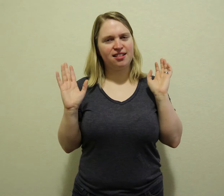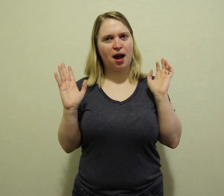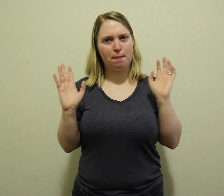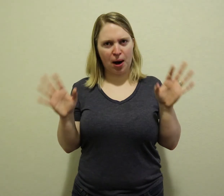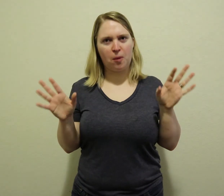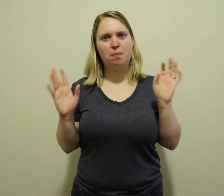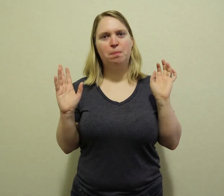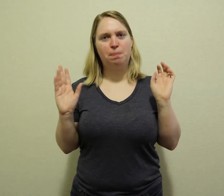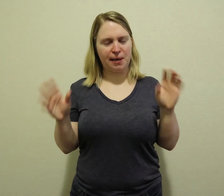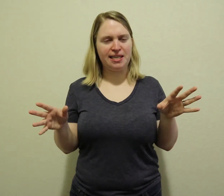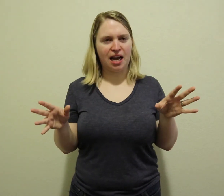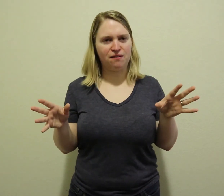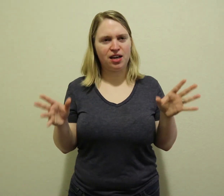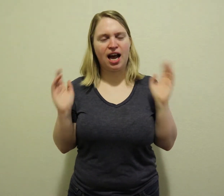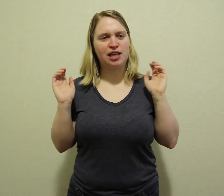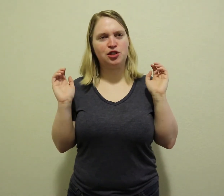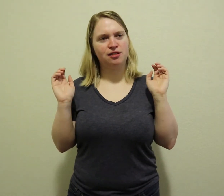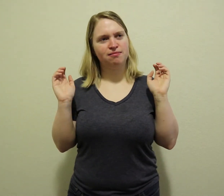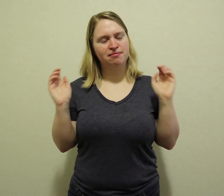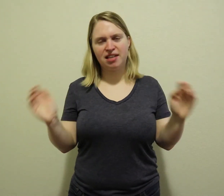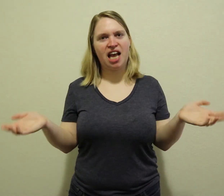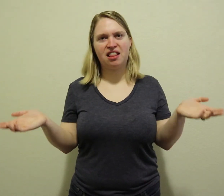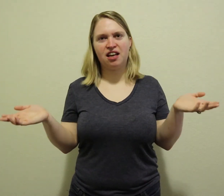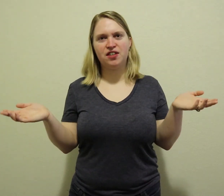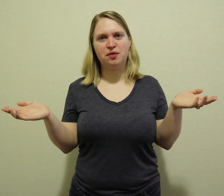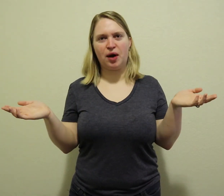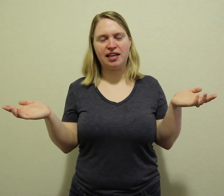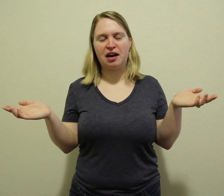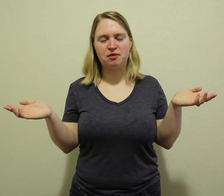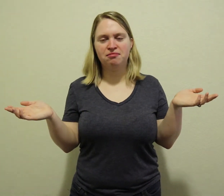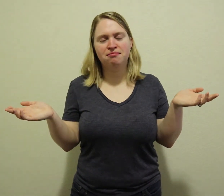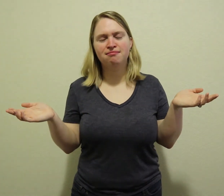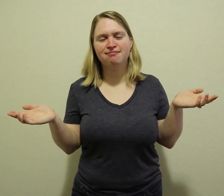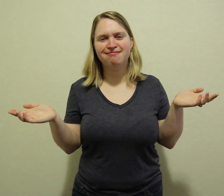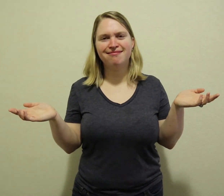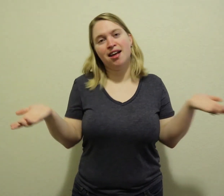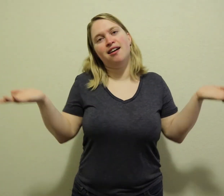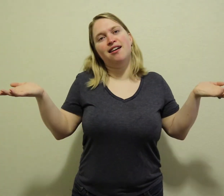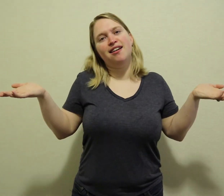about being deaf, I just can't think of it right now